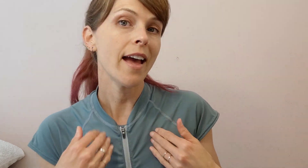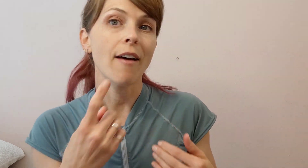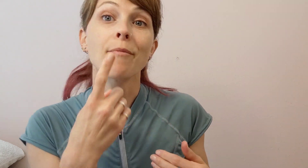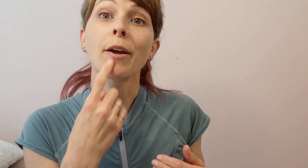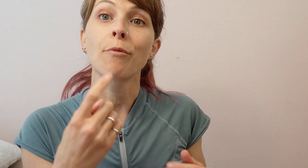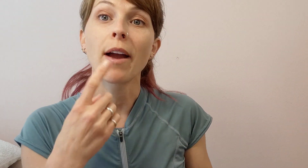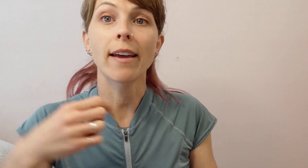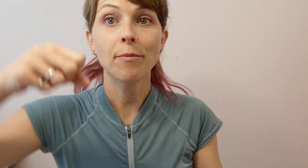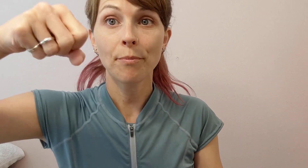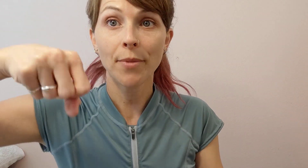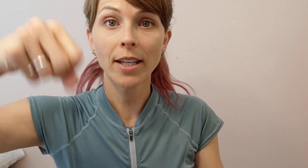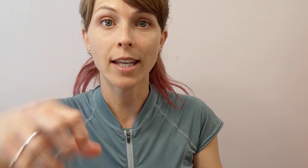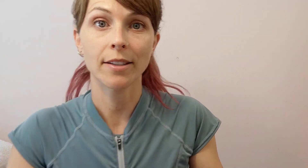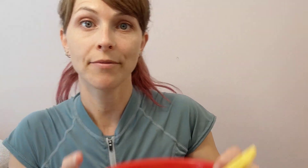I have my red bucket.